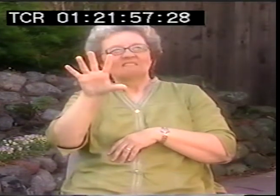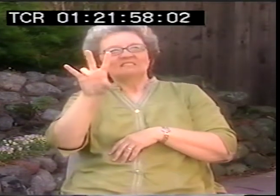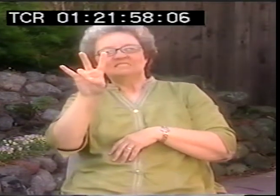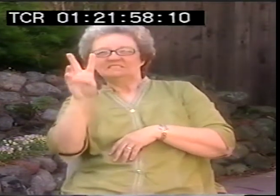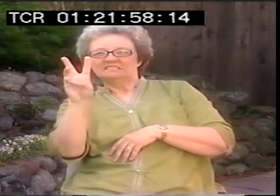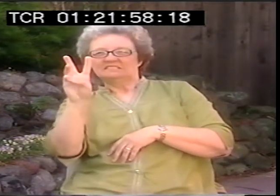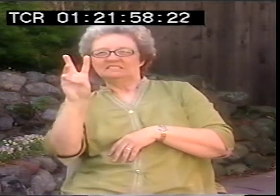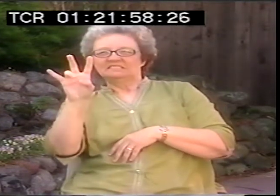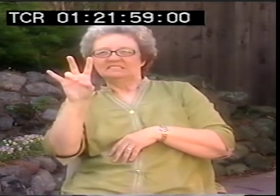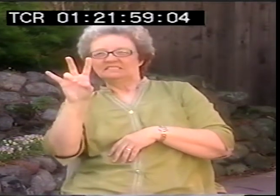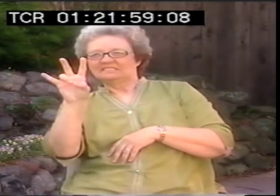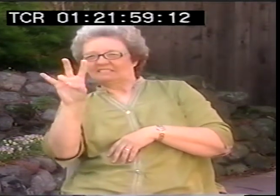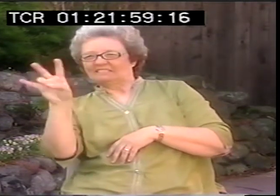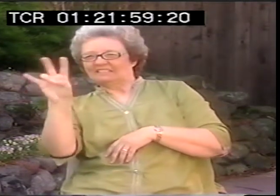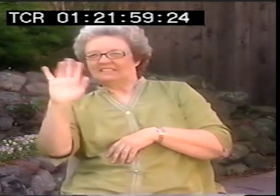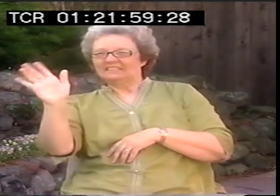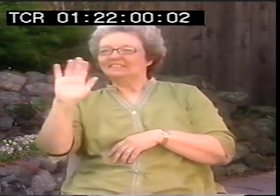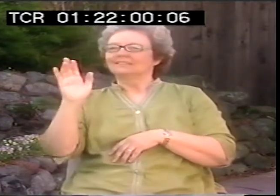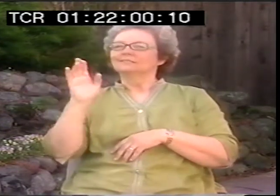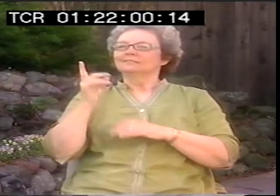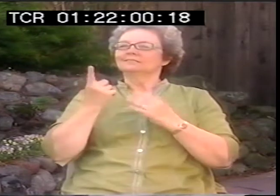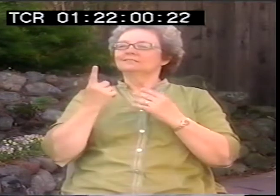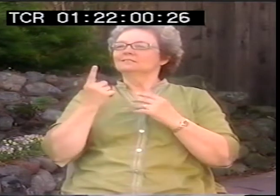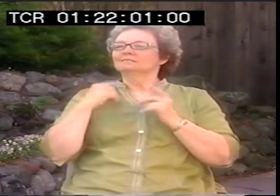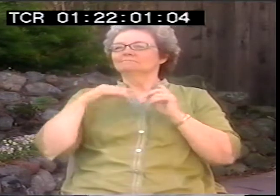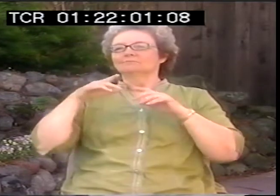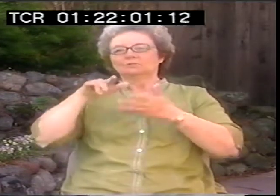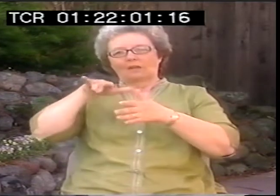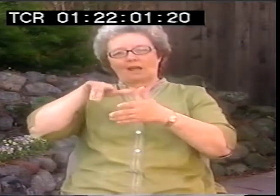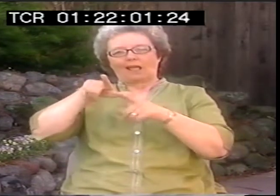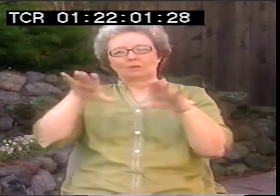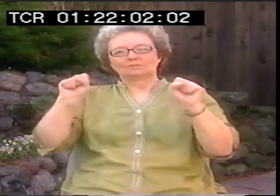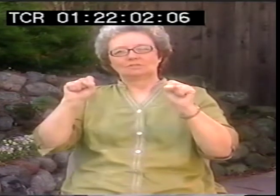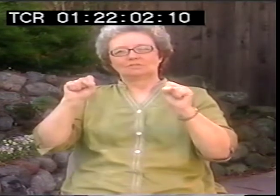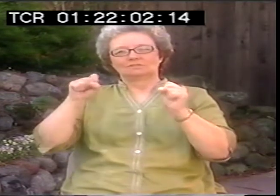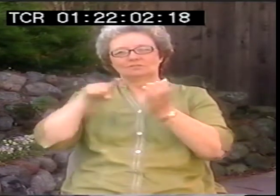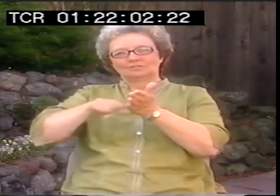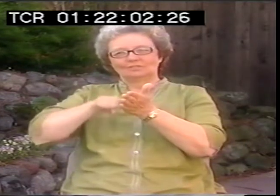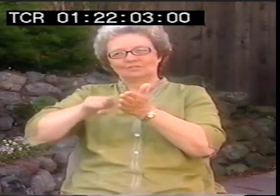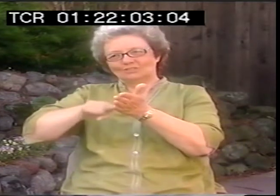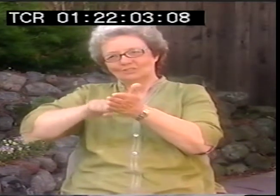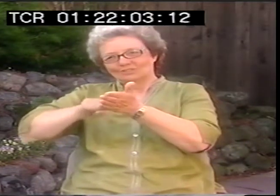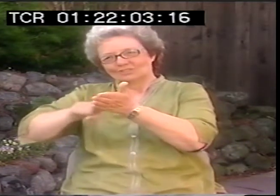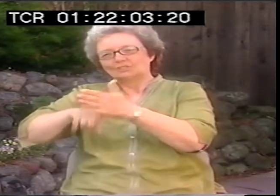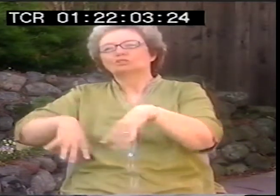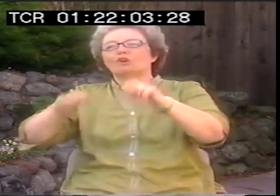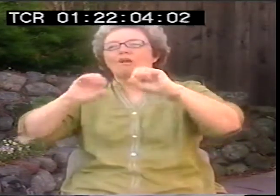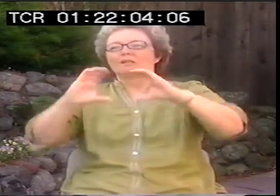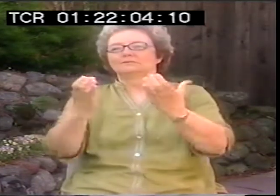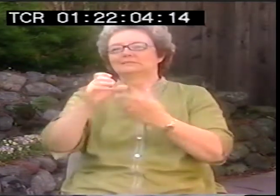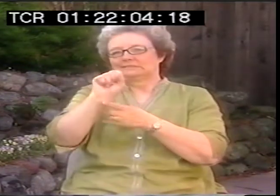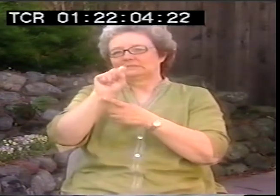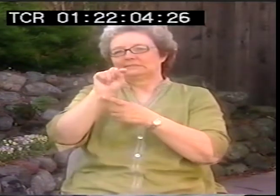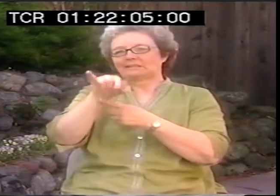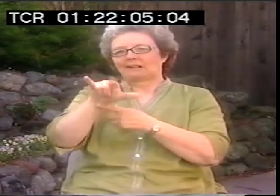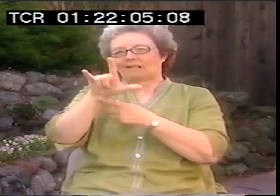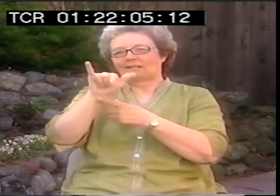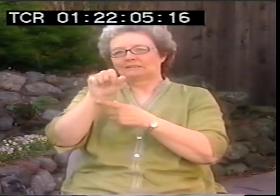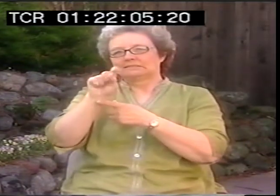I think I started, let's see, '75, '76, '77, somewhere around there, there